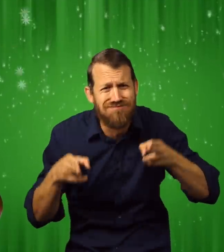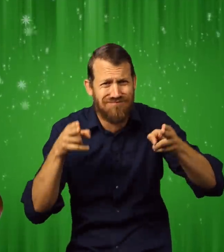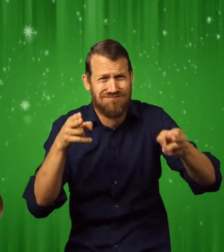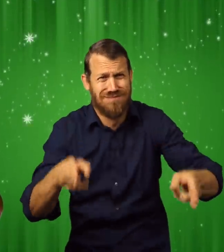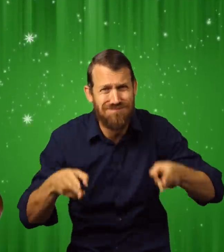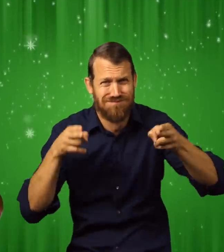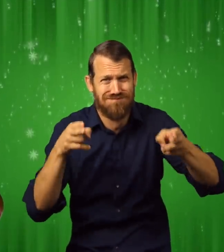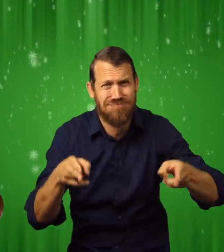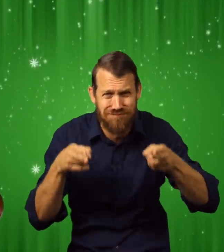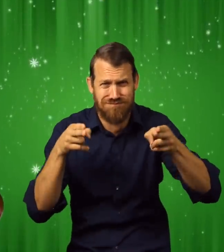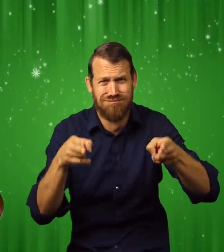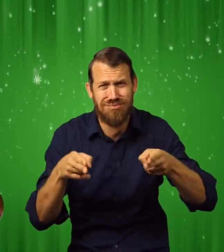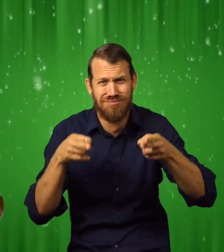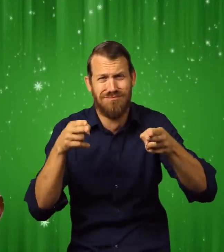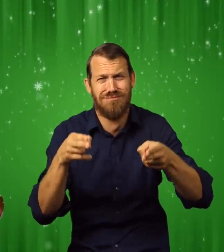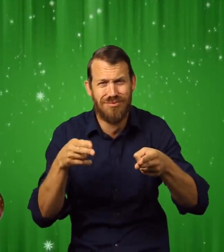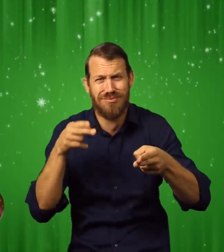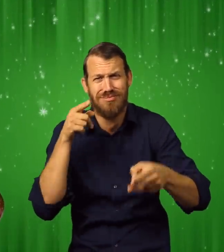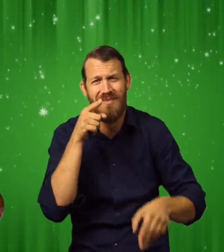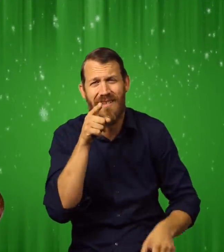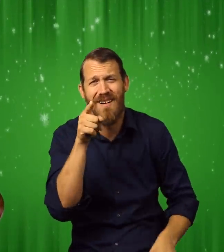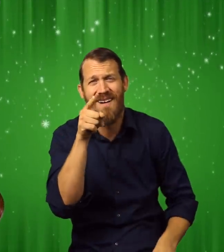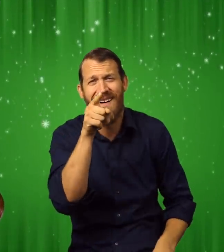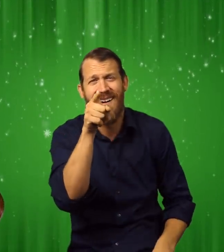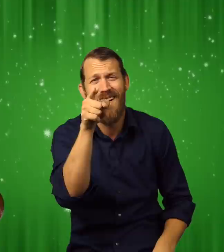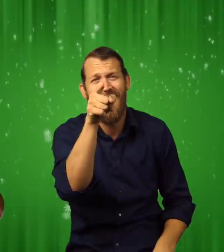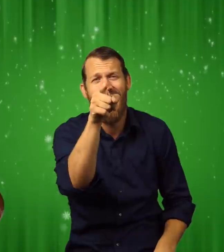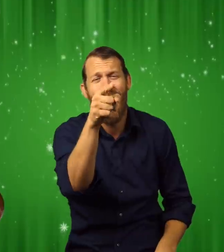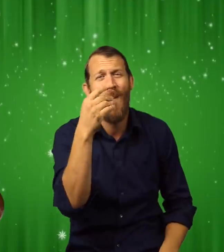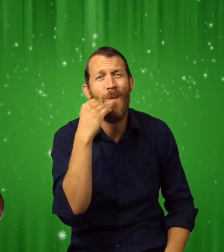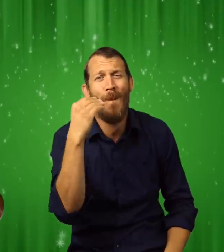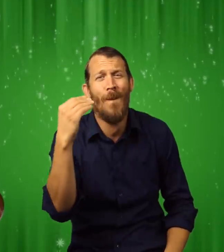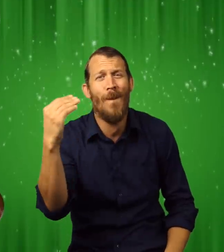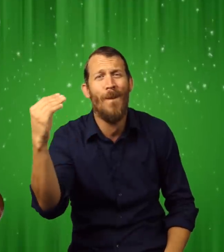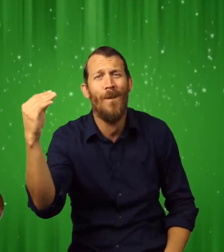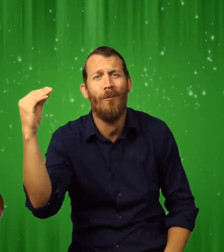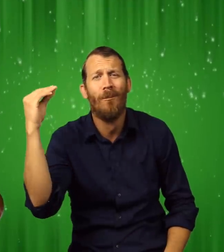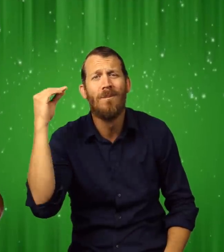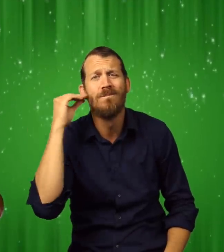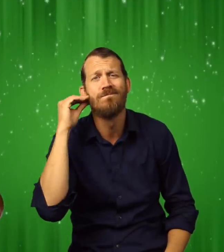but the train gave a sudden lurch and started moving. We were on our way home.